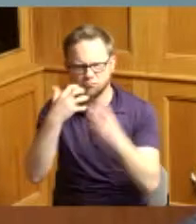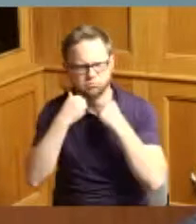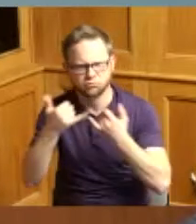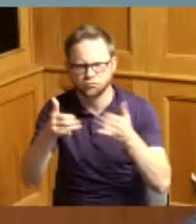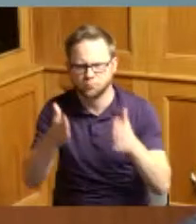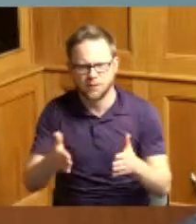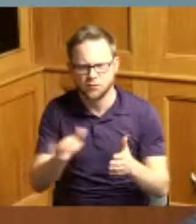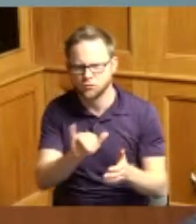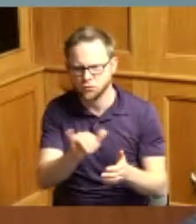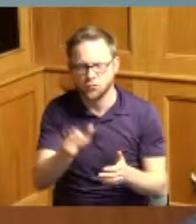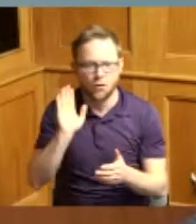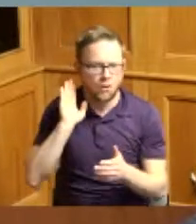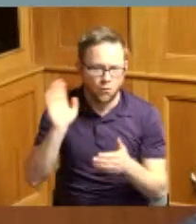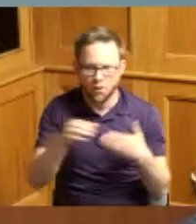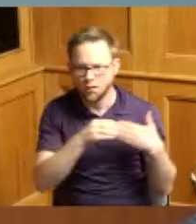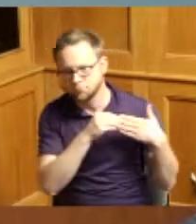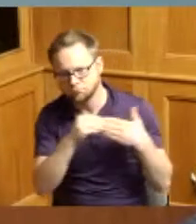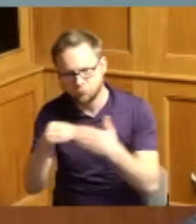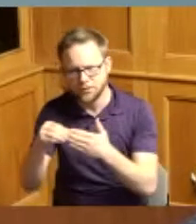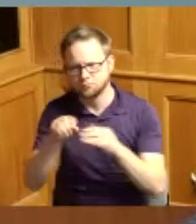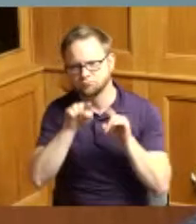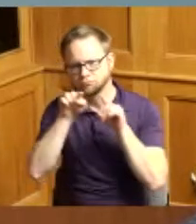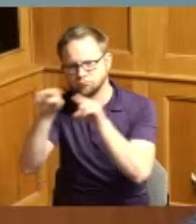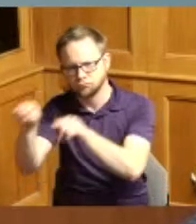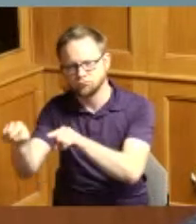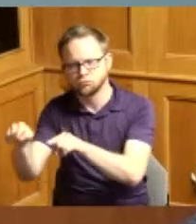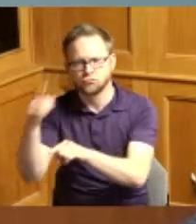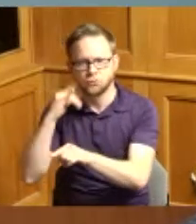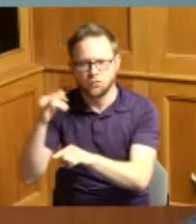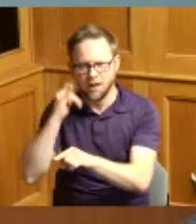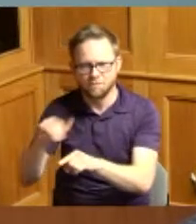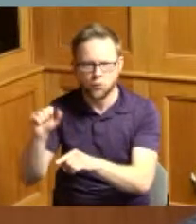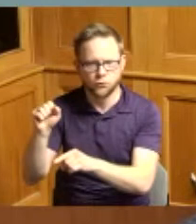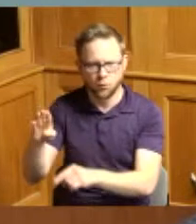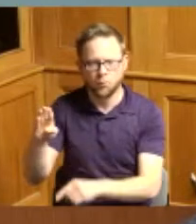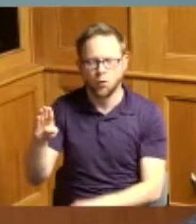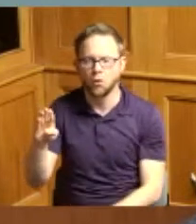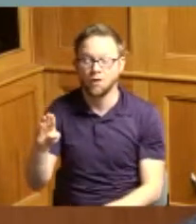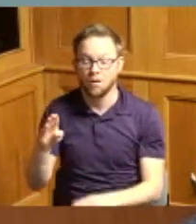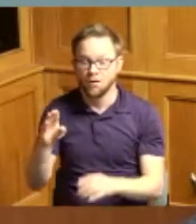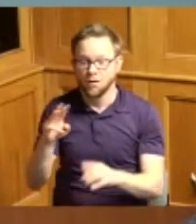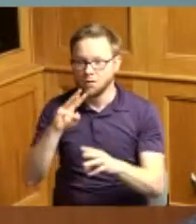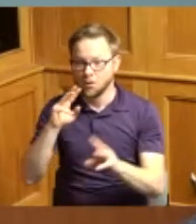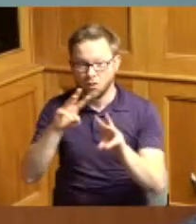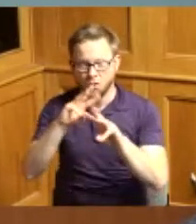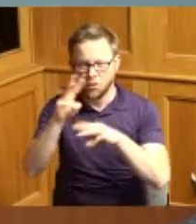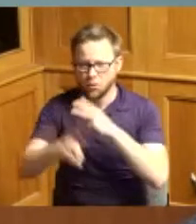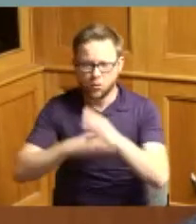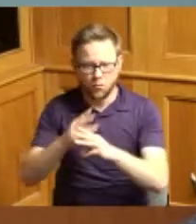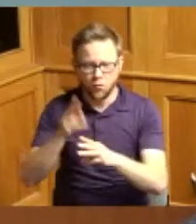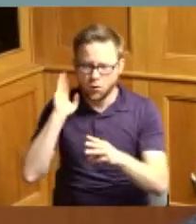Bowl in LA and whereas the world will witness what we've known all along you can never count